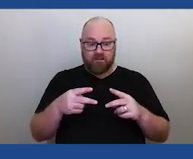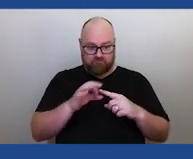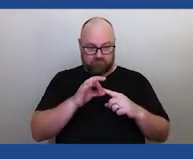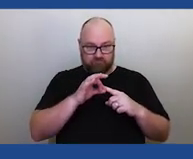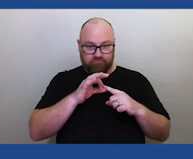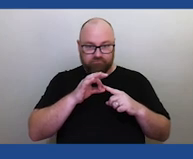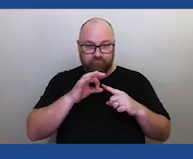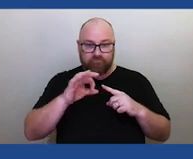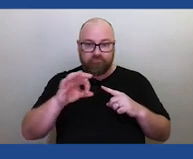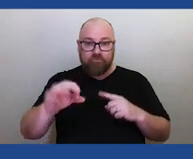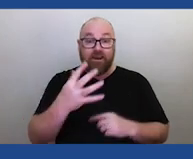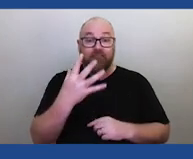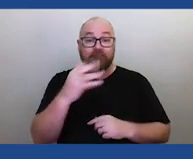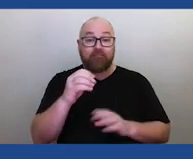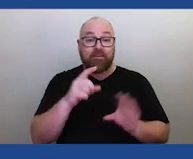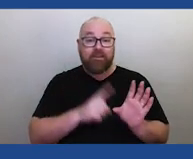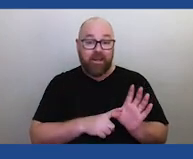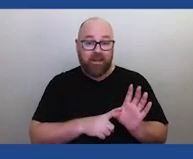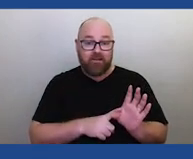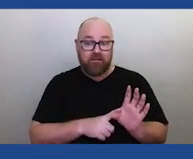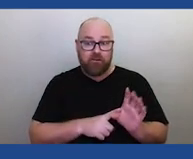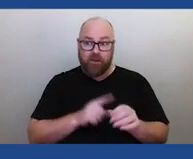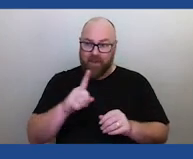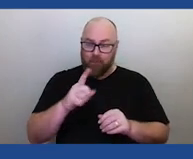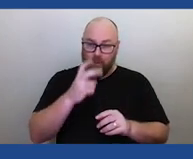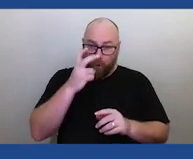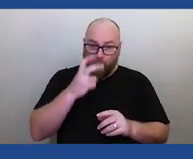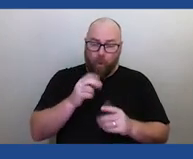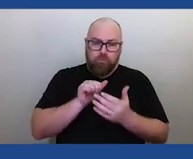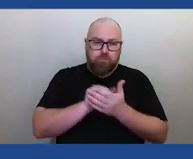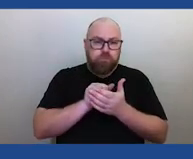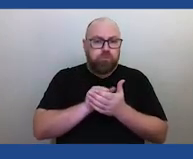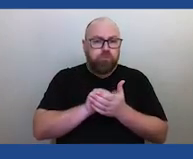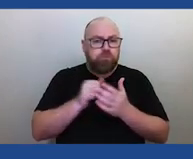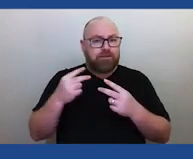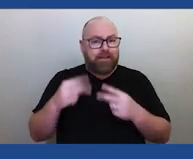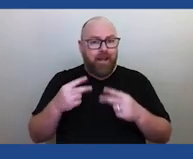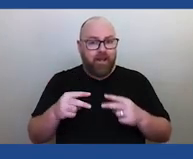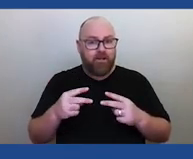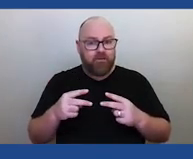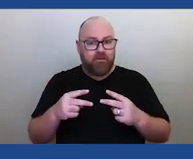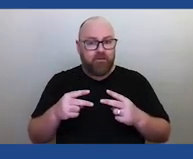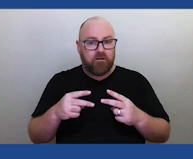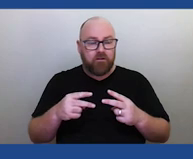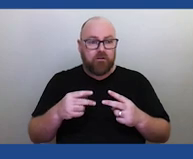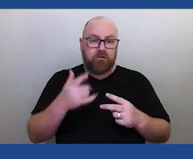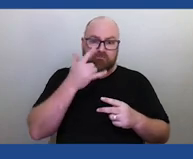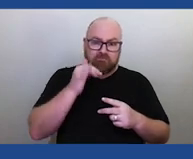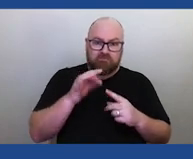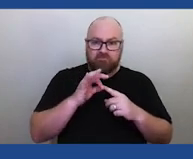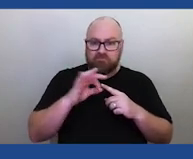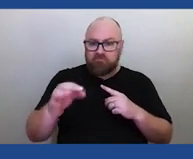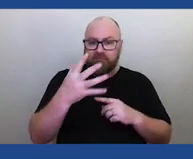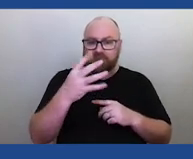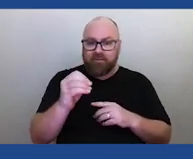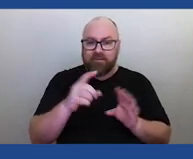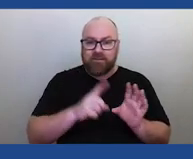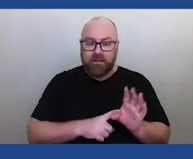even though it was a very old traditional sacred dance there. So it was an exciting opportunity to show a part of that dance, that context